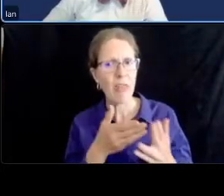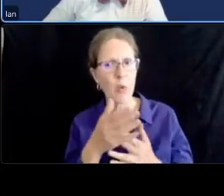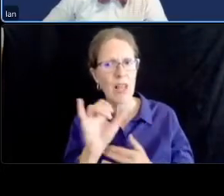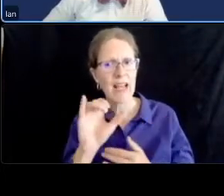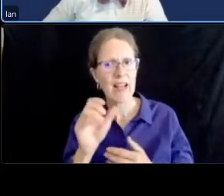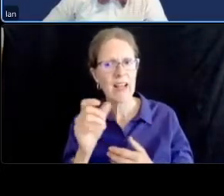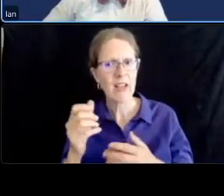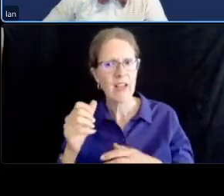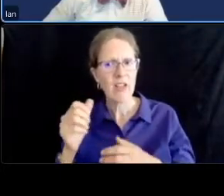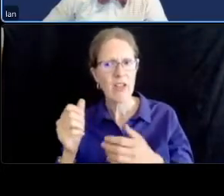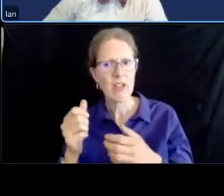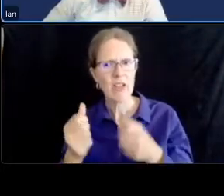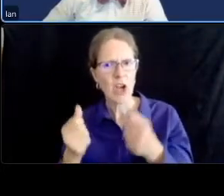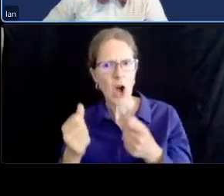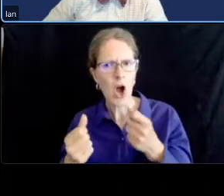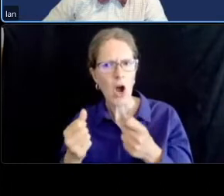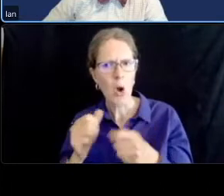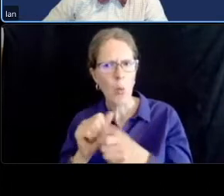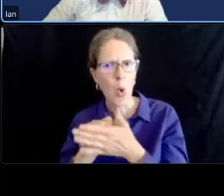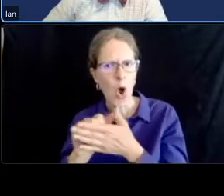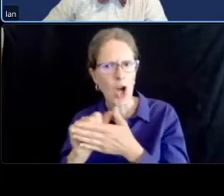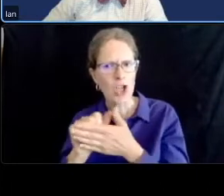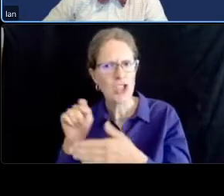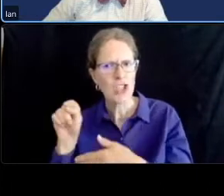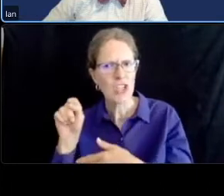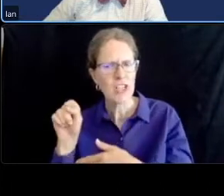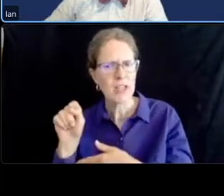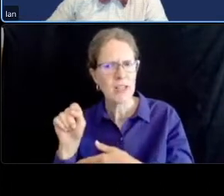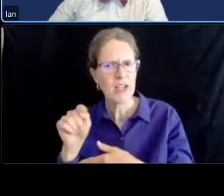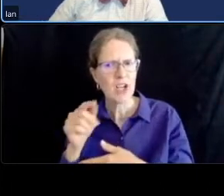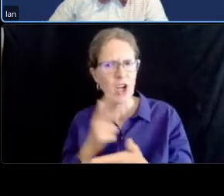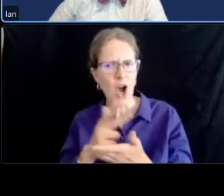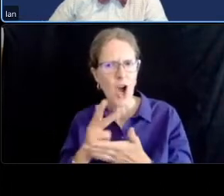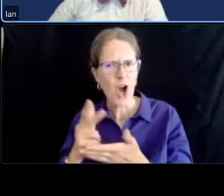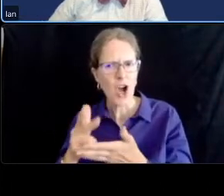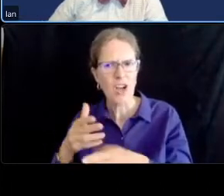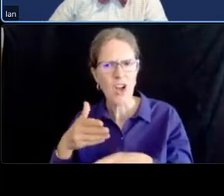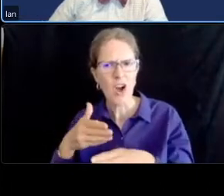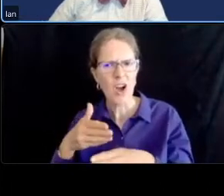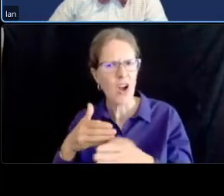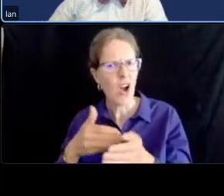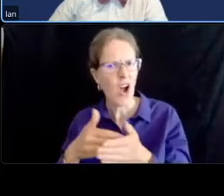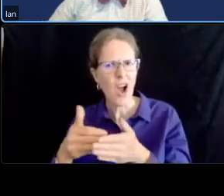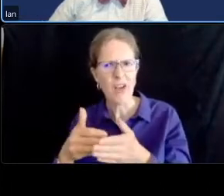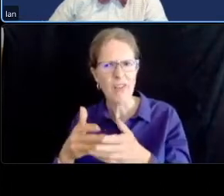where cars often stack up along connecticut avenue around the corner and then the second